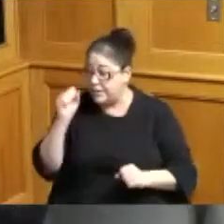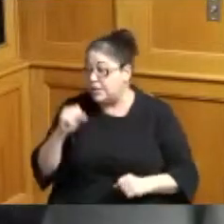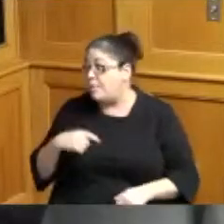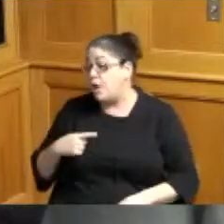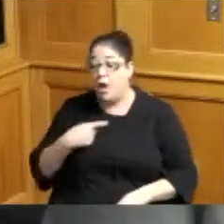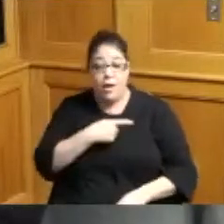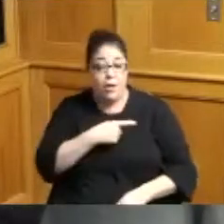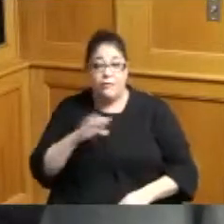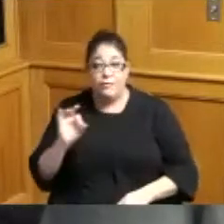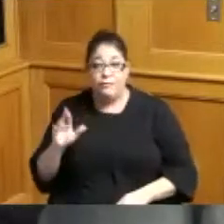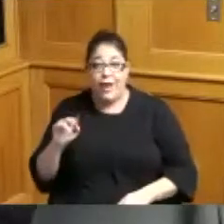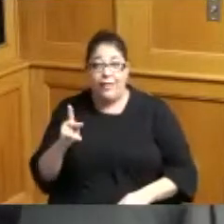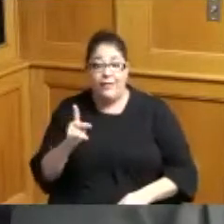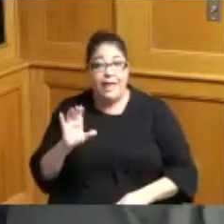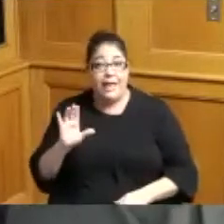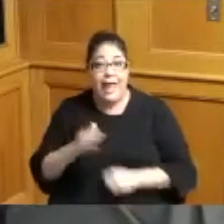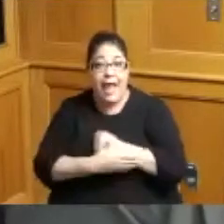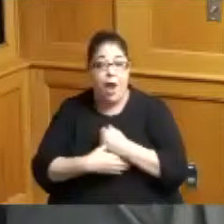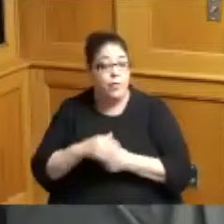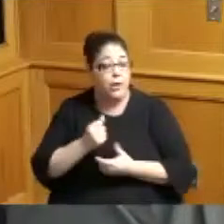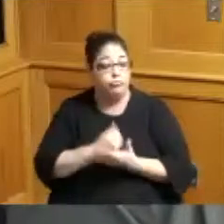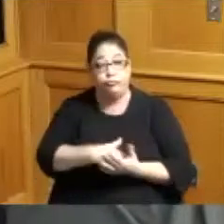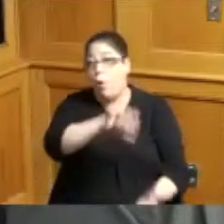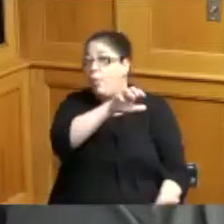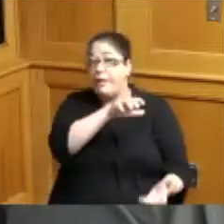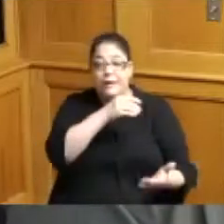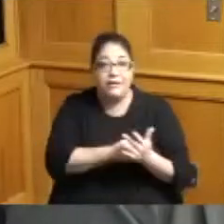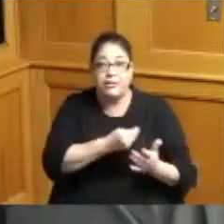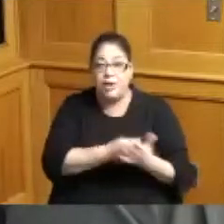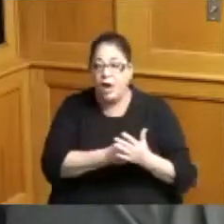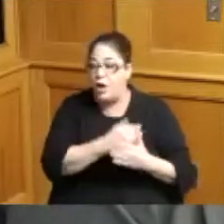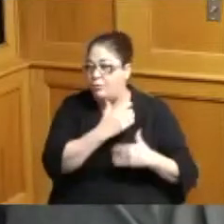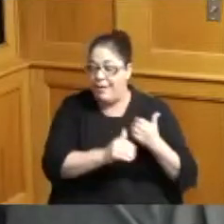is just rolling in the dough I don't know how they're doing it but I will tell you